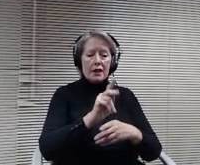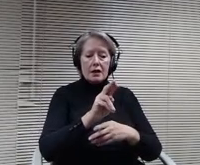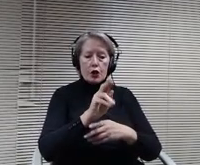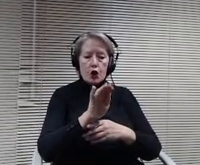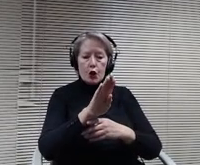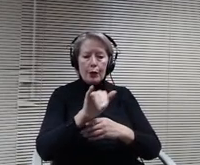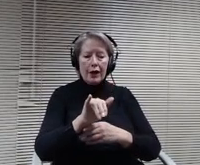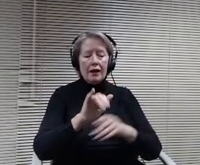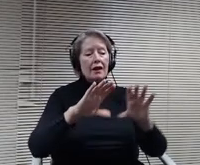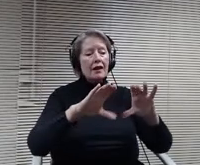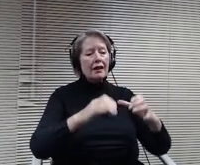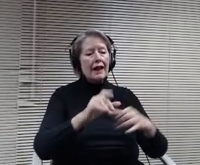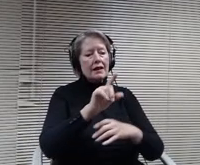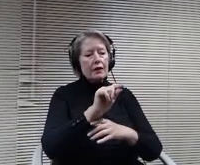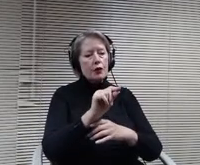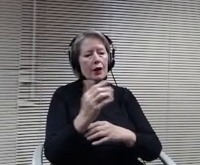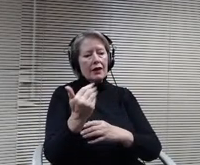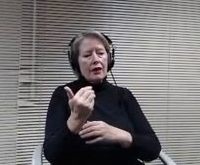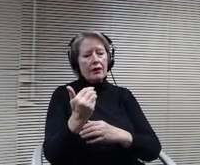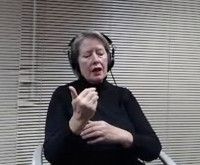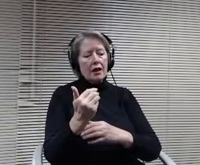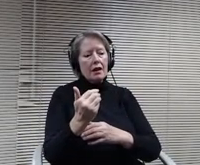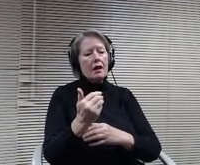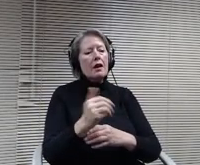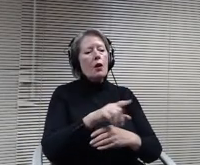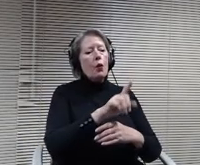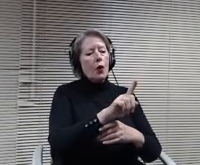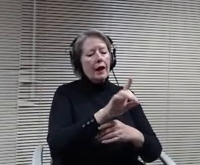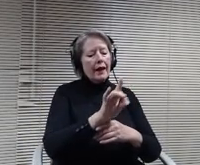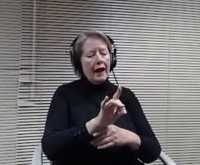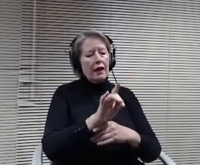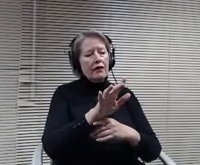address is 1 eight 505 minute Tonka Blvd. My comment concerns